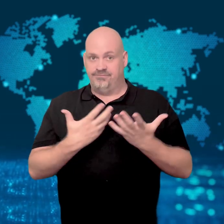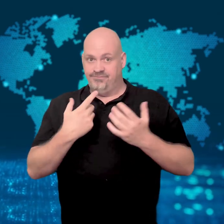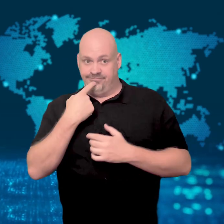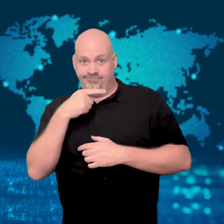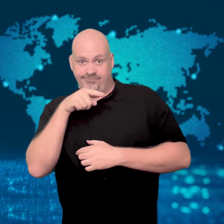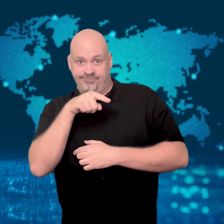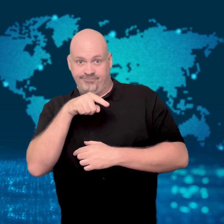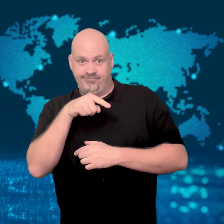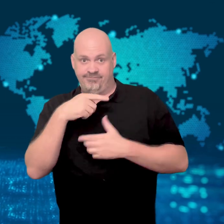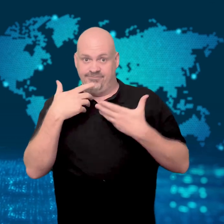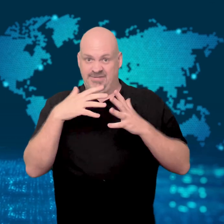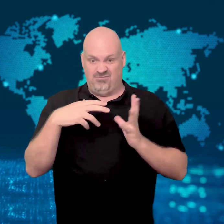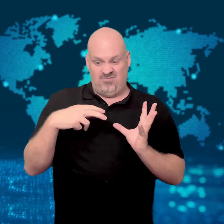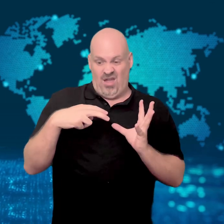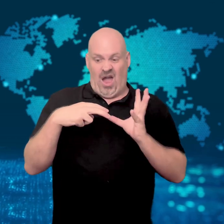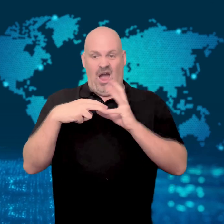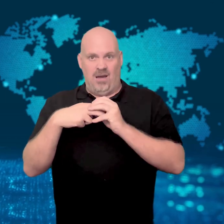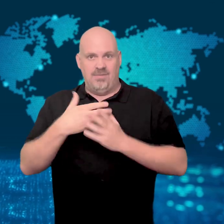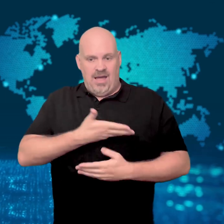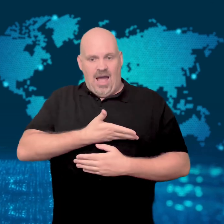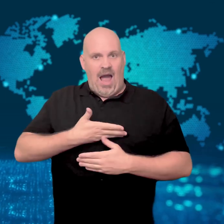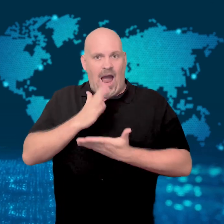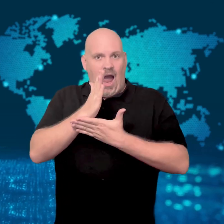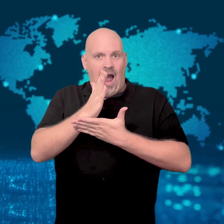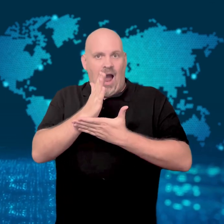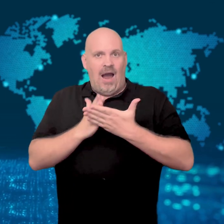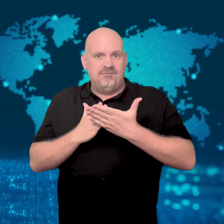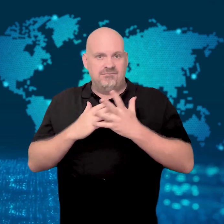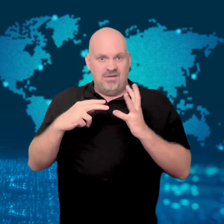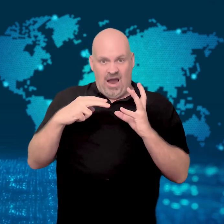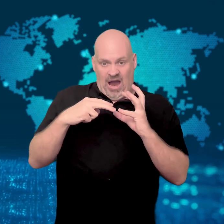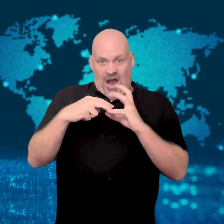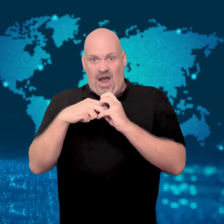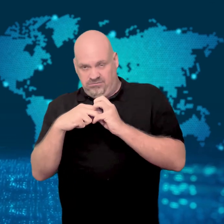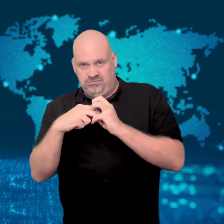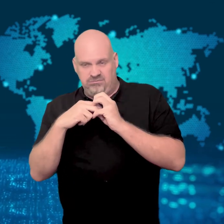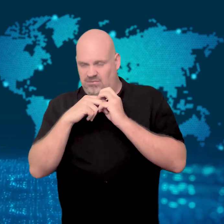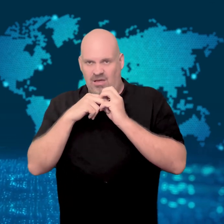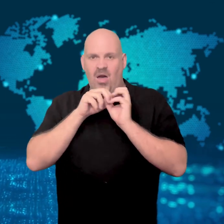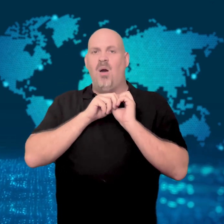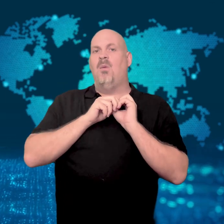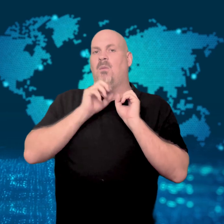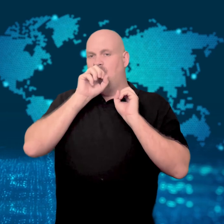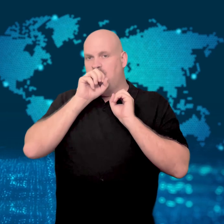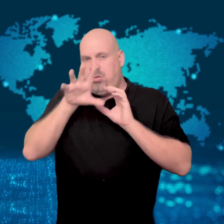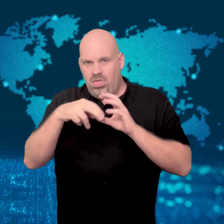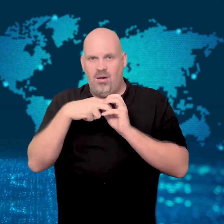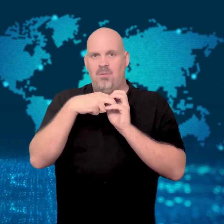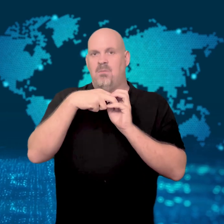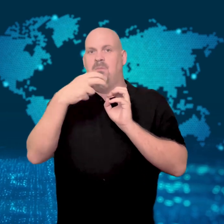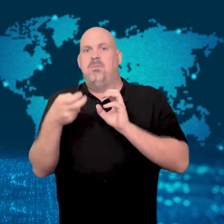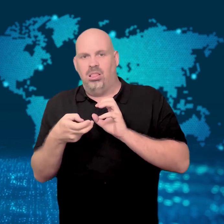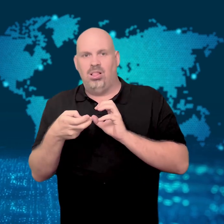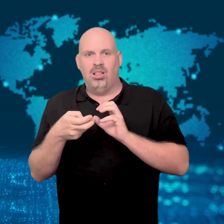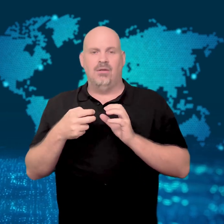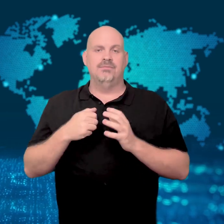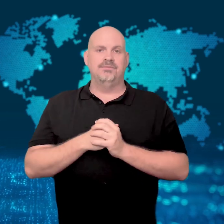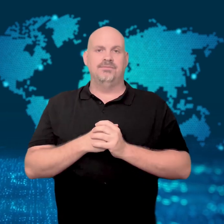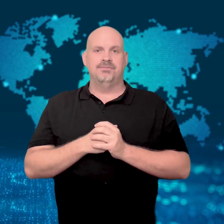Reportedly, the hippo "swallowed half of his body" before spitting him out.